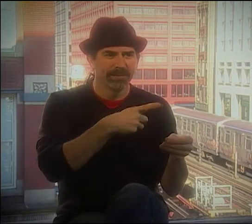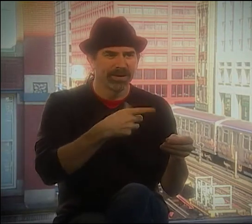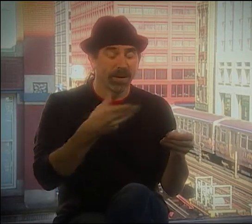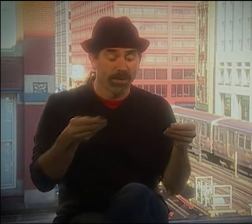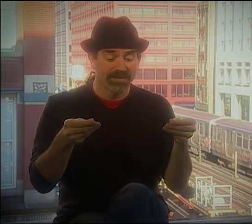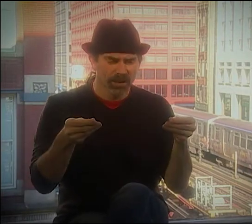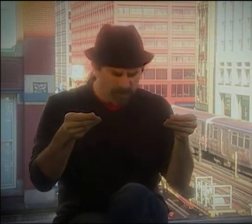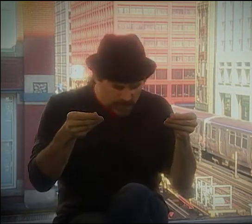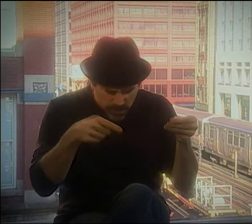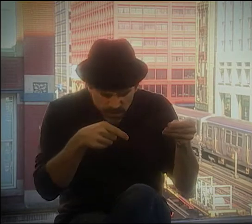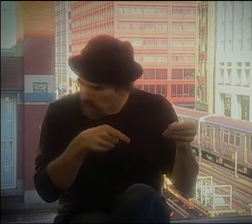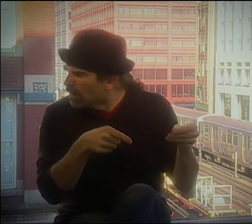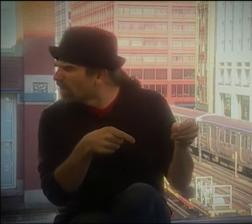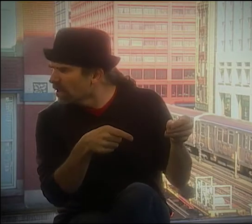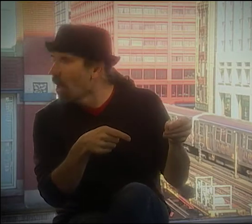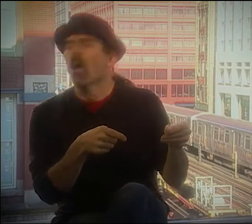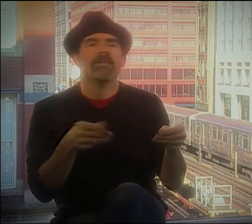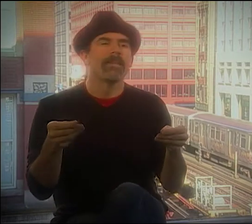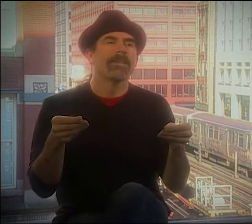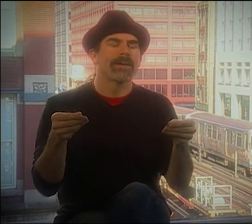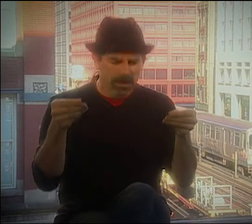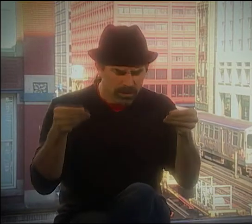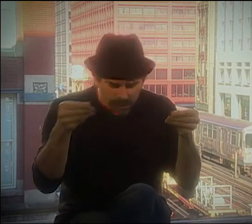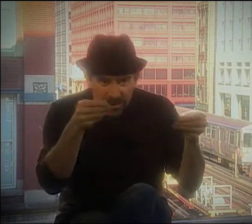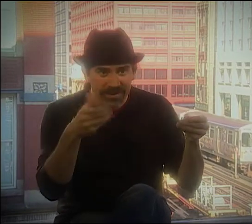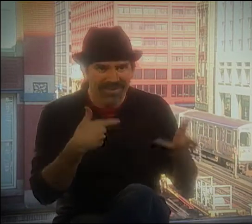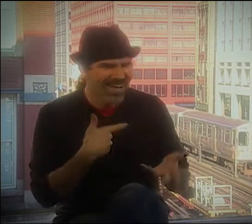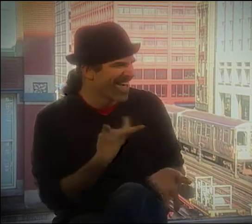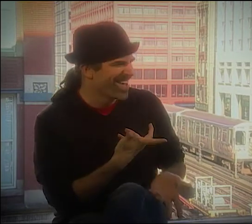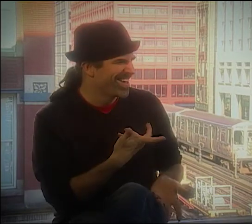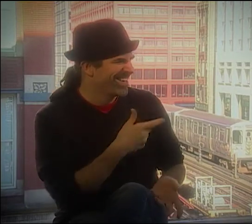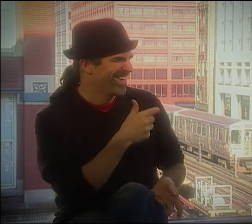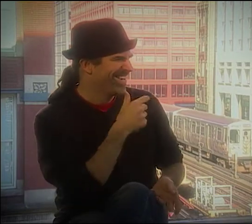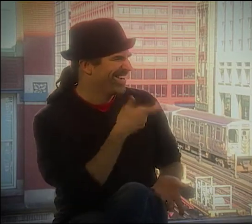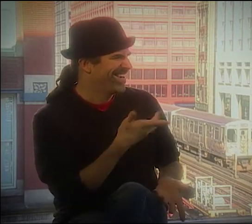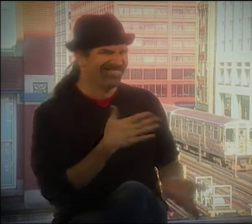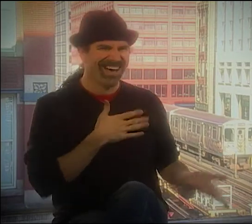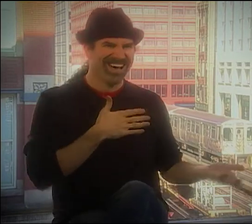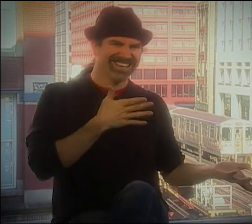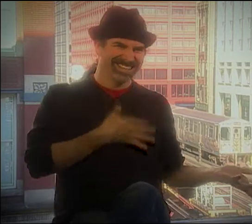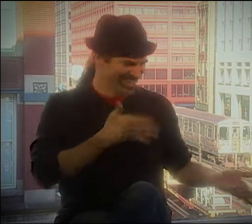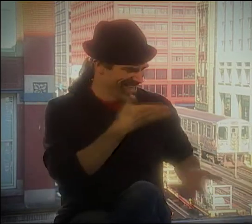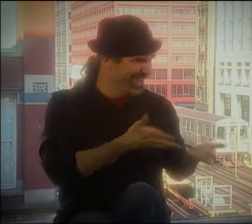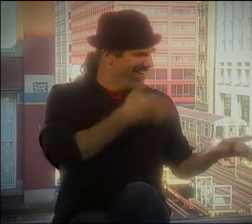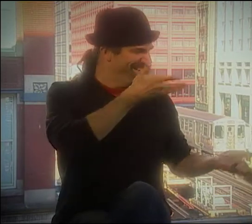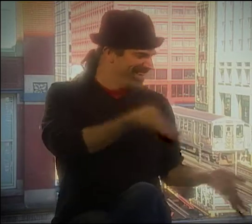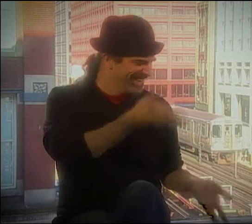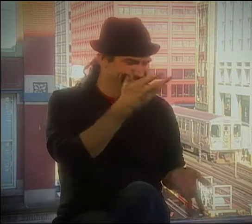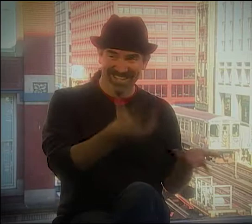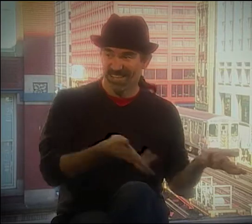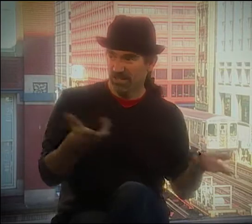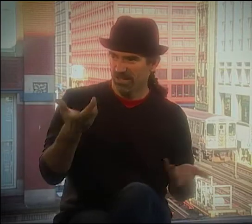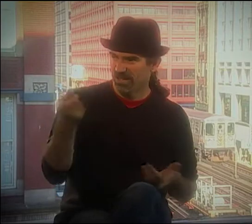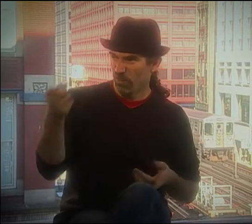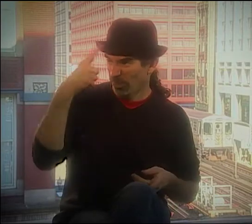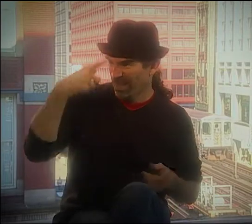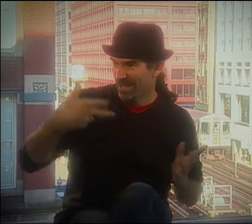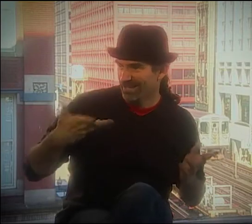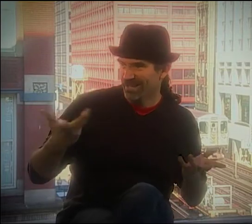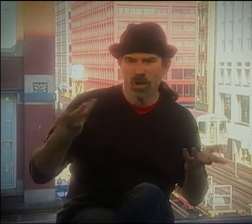IT FOR ME. AND SOMETIMES THEY WOULD, YOU KNOW, KIND OF LIKE ASK ME QUESTIONS AND STUFF. AND I JUST KINDA FELT LIKE, I MEAN, I DON'T KNOW.